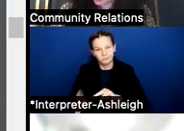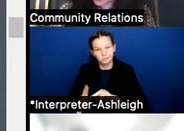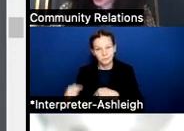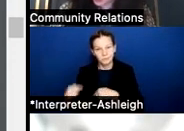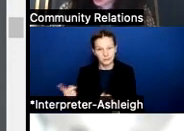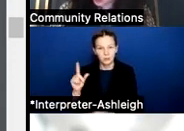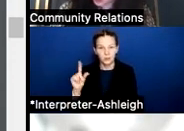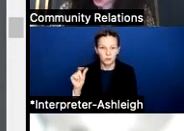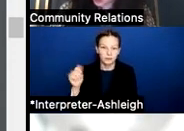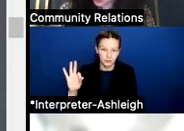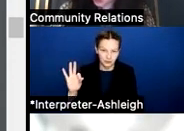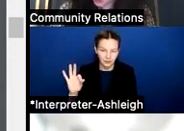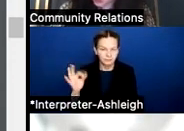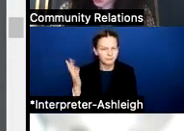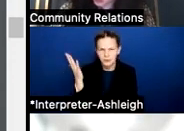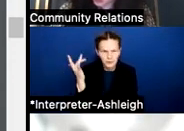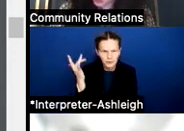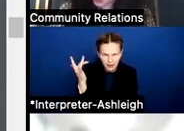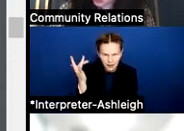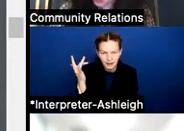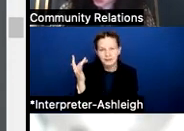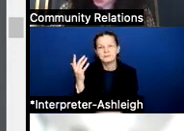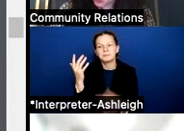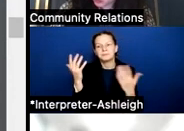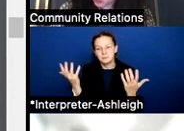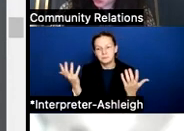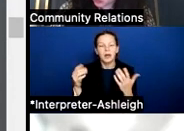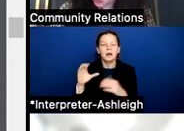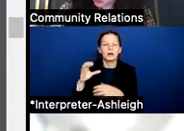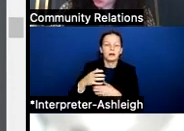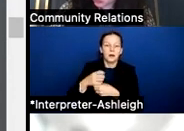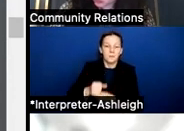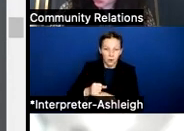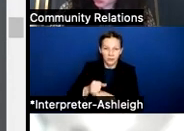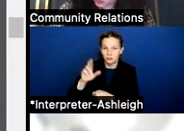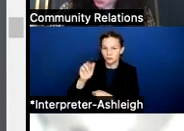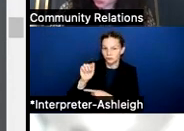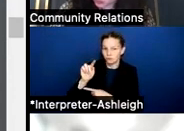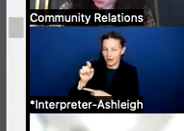And mainly this is due to the maximum compress rate, which is set by the state comptroller's office.